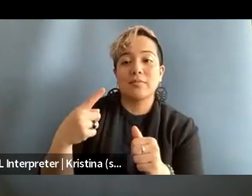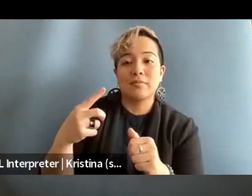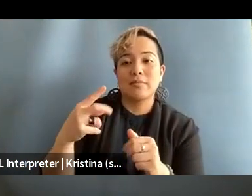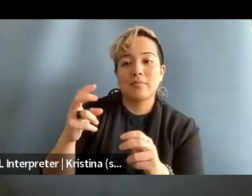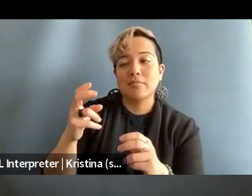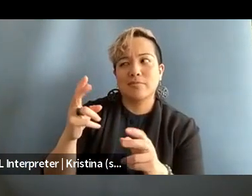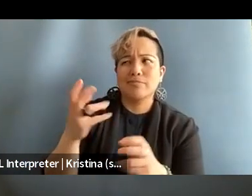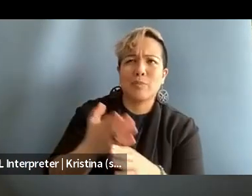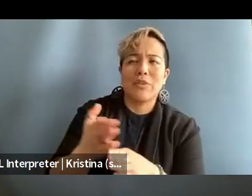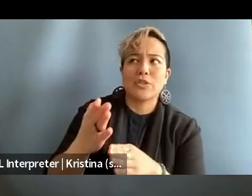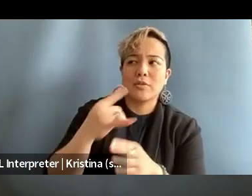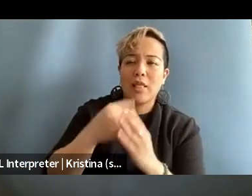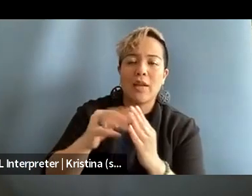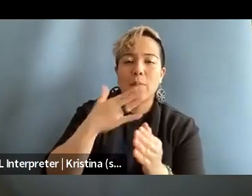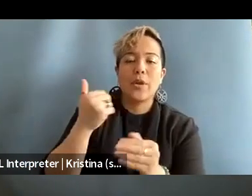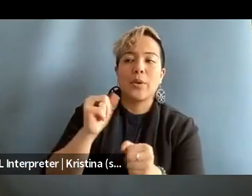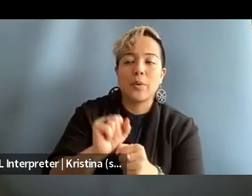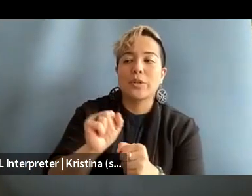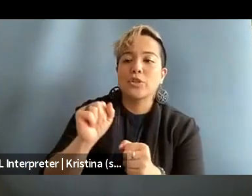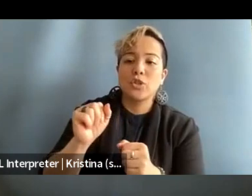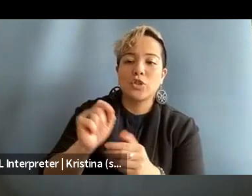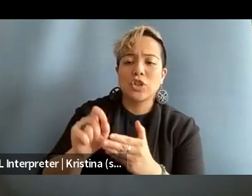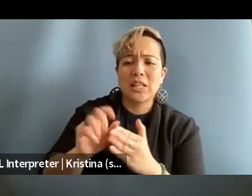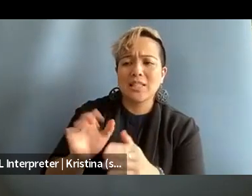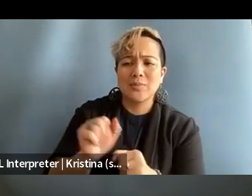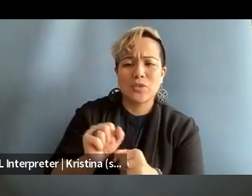for lack of a better word, journalism job. So I hope that that becomes part